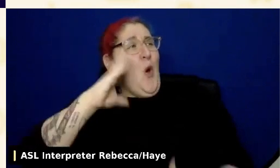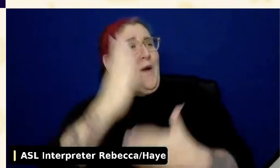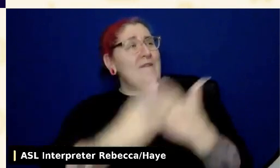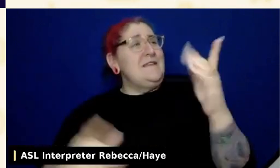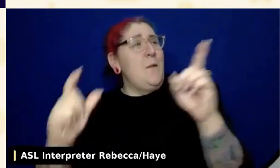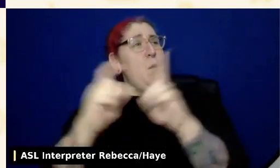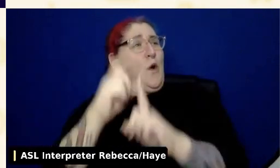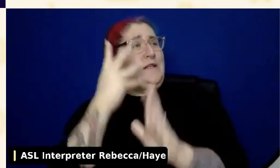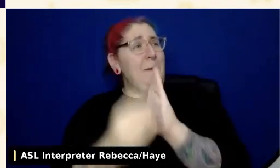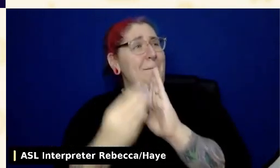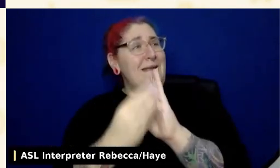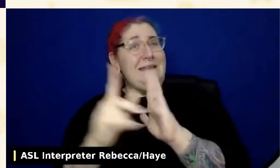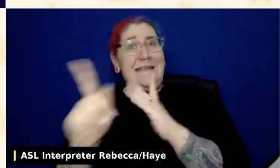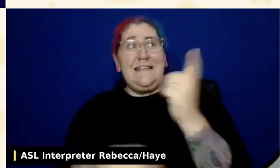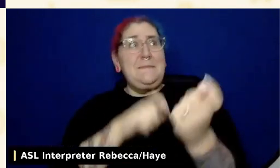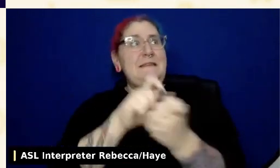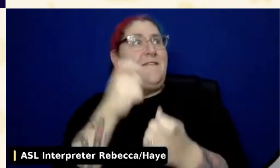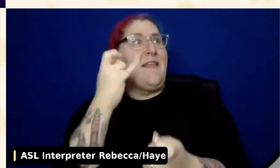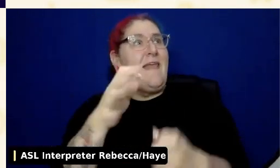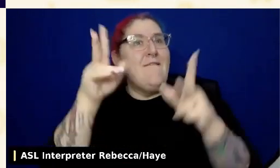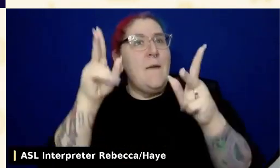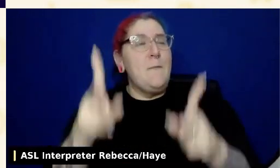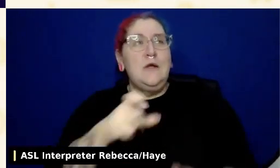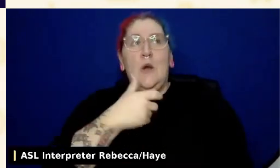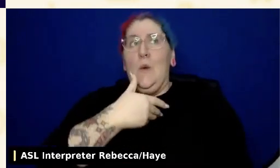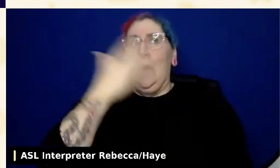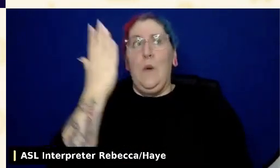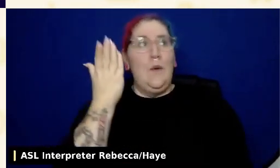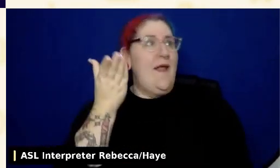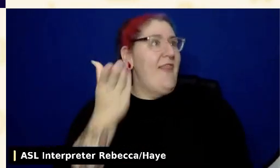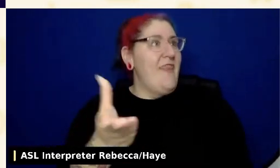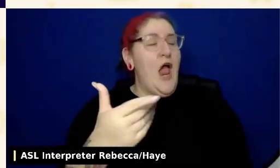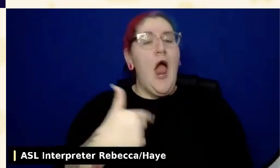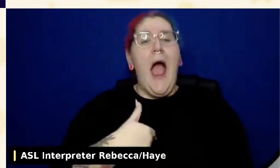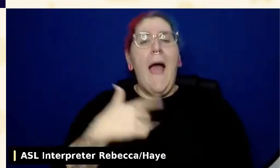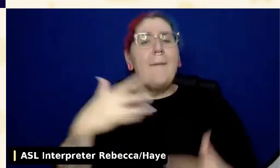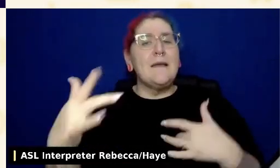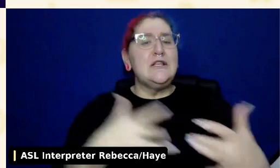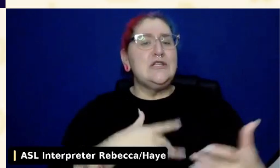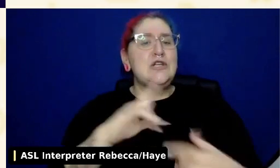I am concerned about the potential for trouble when seeing do, when the speaker actually meant do not.